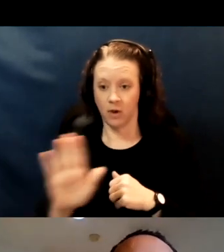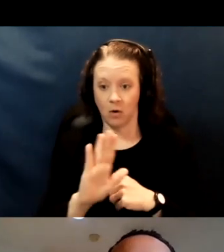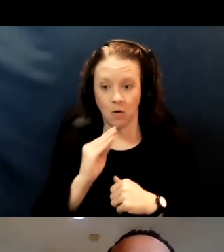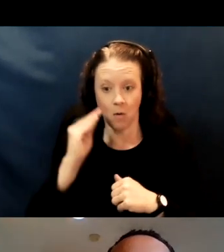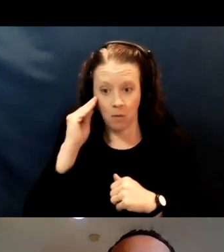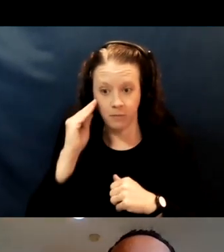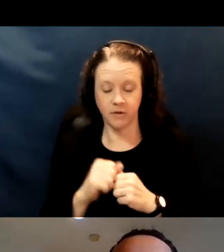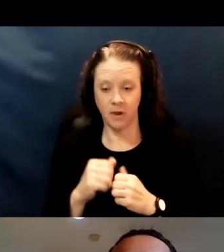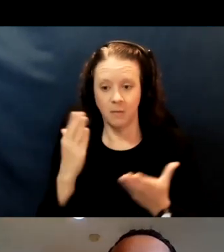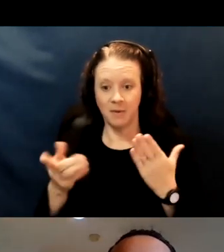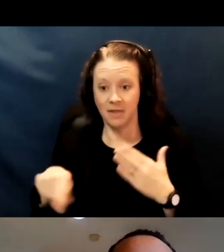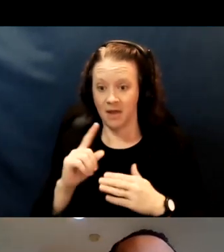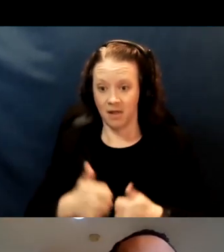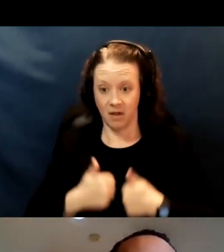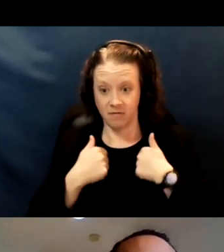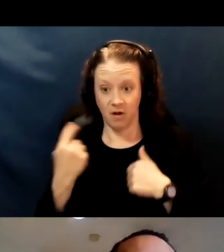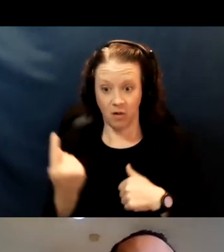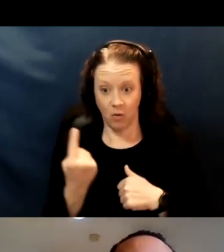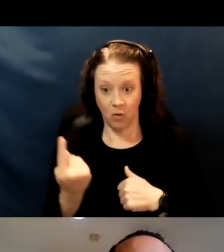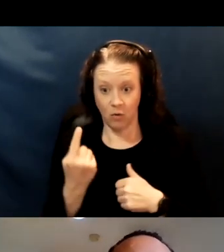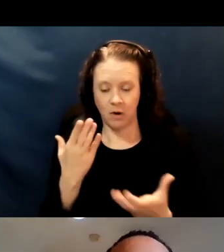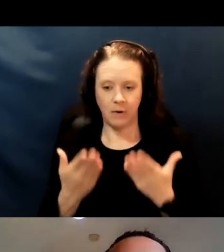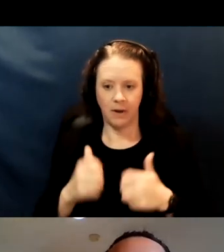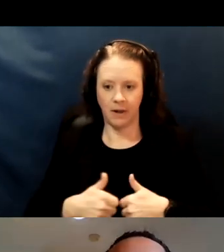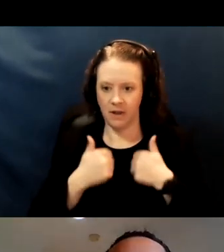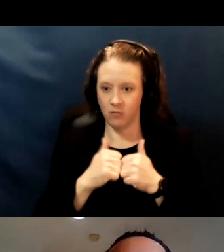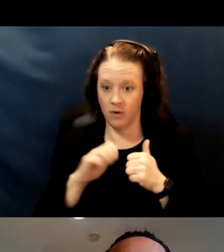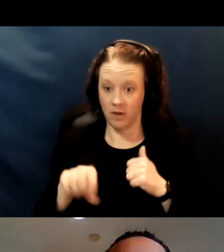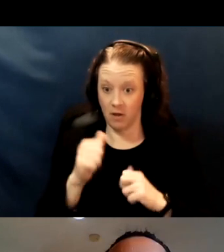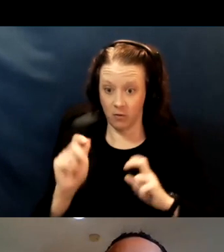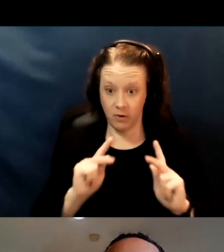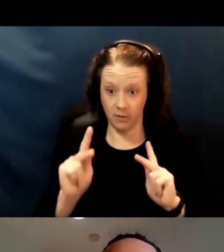They may be living by themselves, they may be living with others. And so, we had to really think about